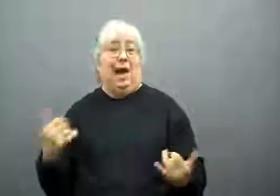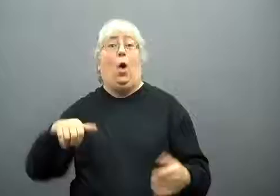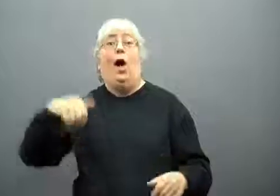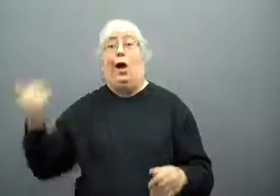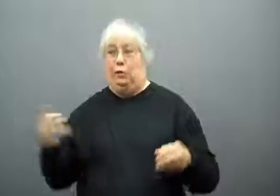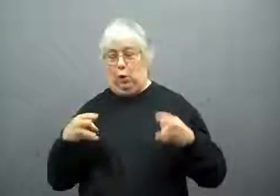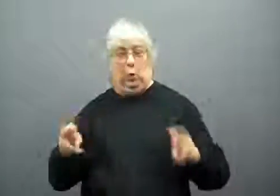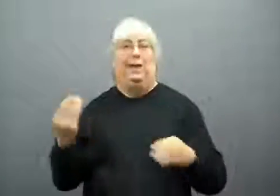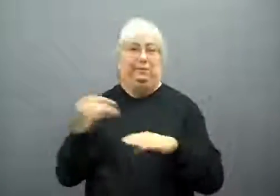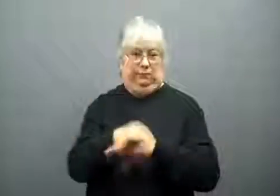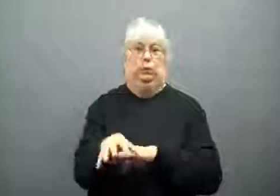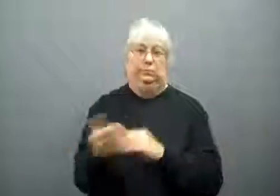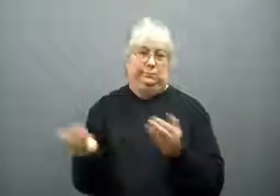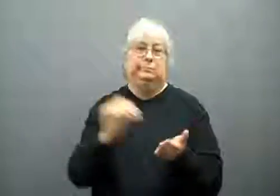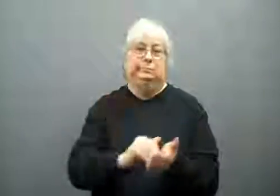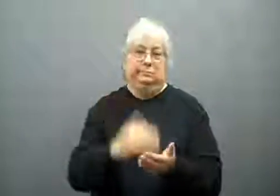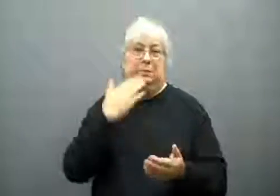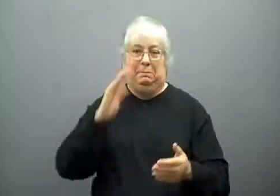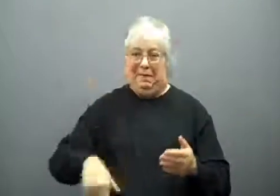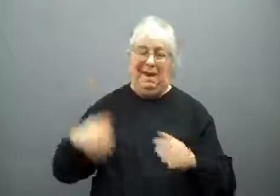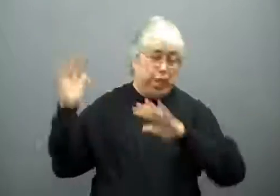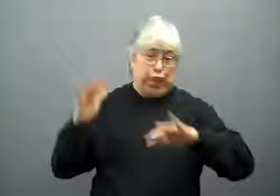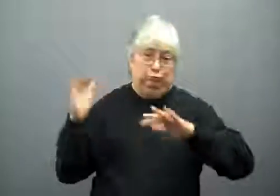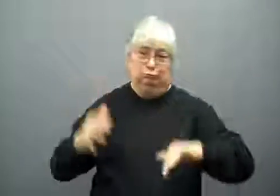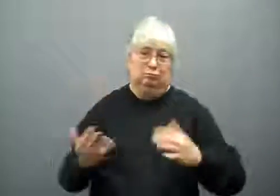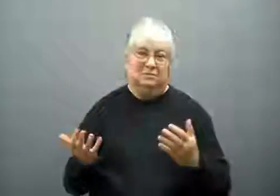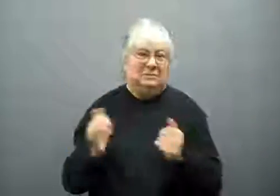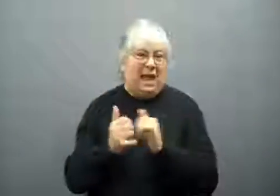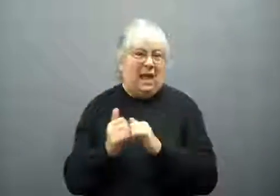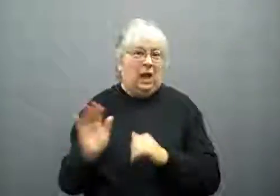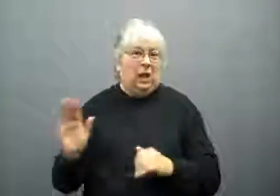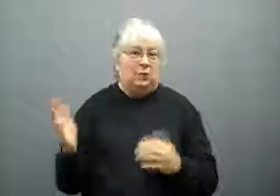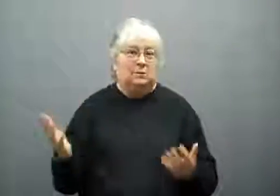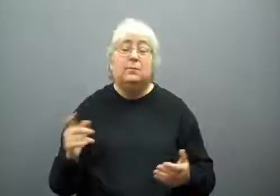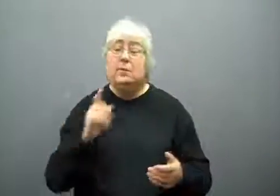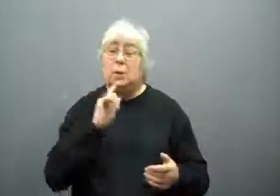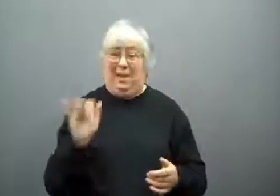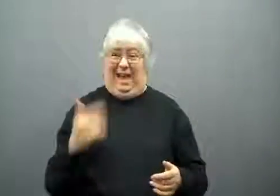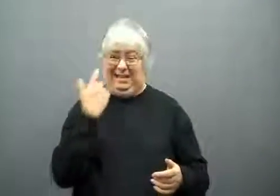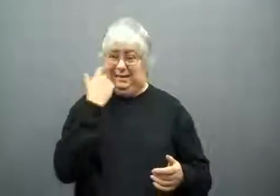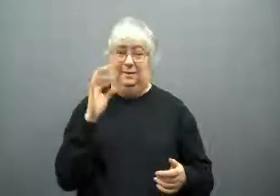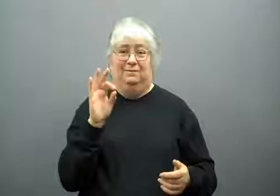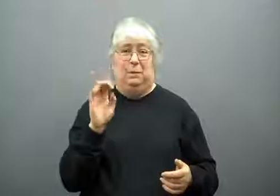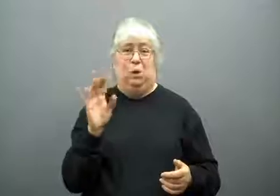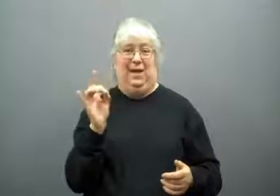So now another set of conditions created this bad snowstorm.